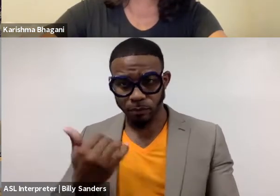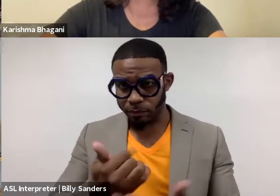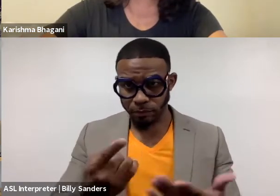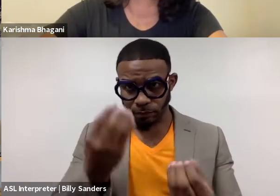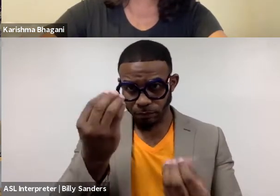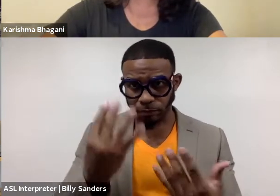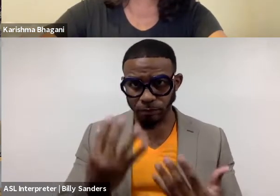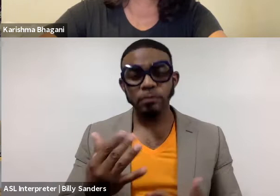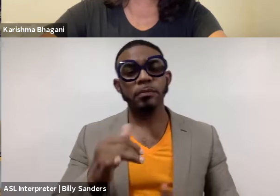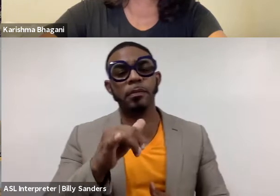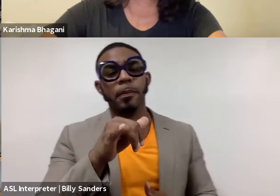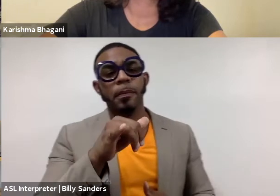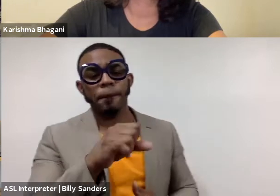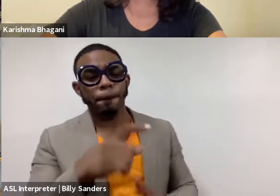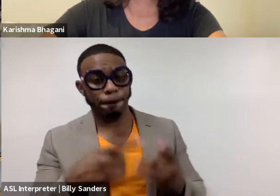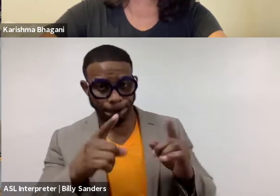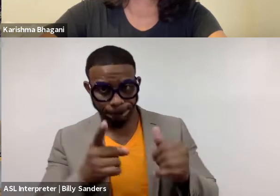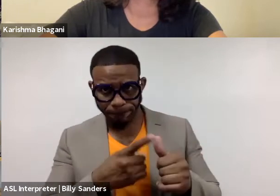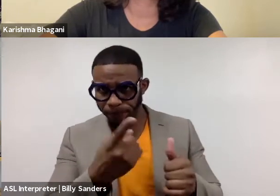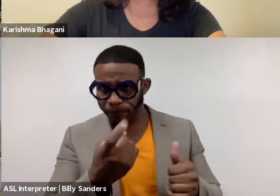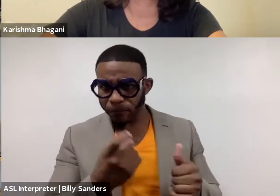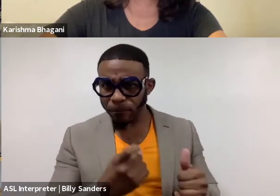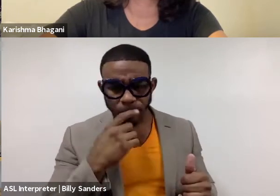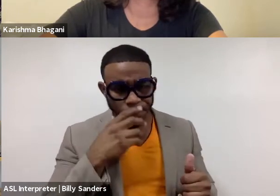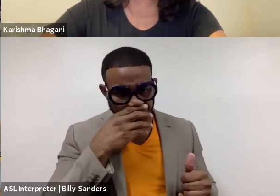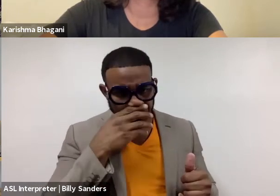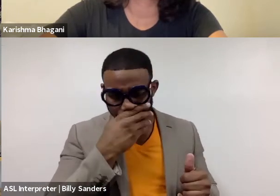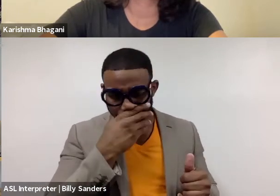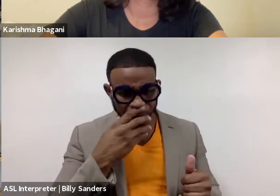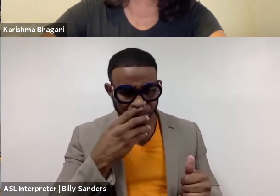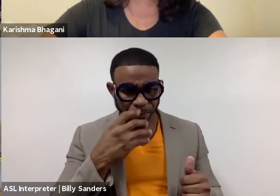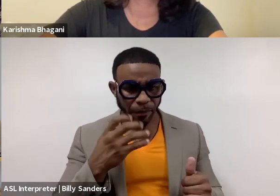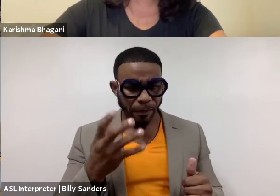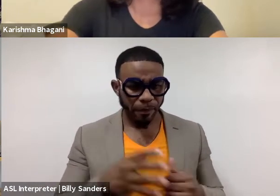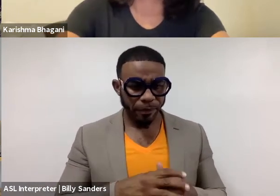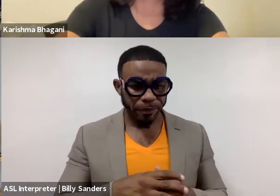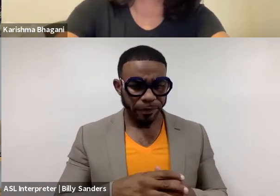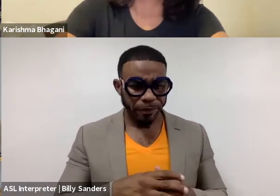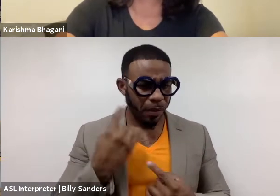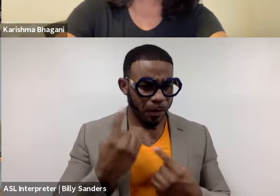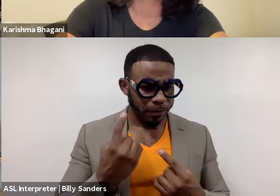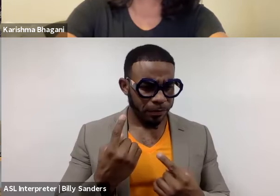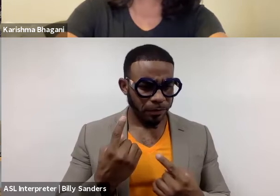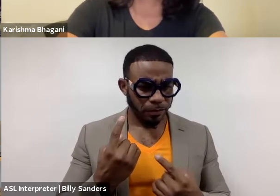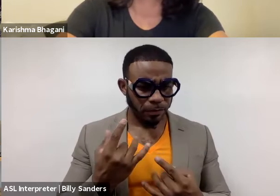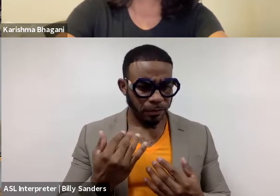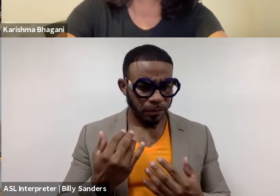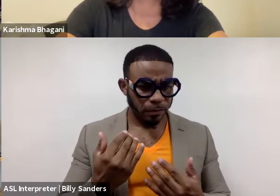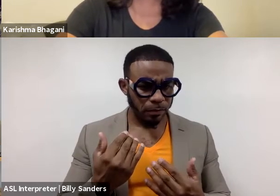Yes, one of the first question, I was wondering how to respond to barbaric language.